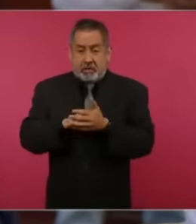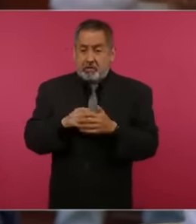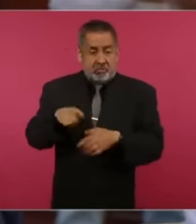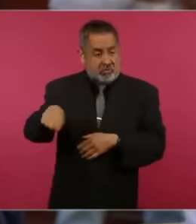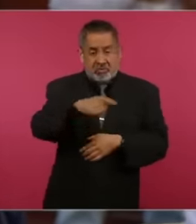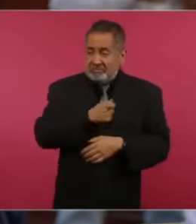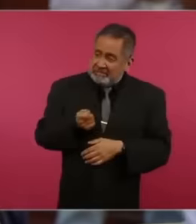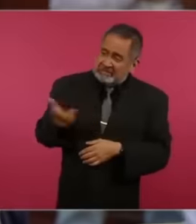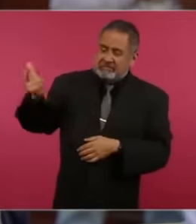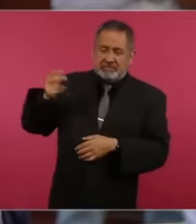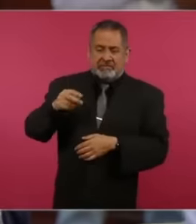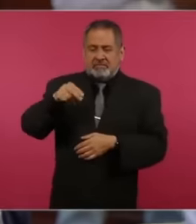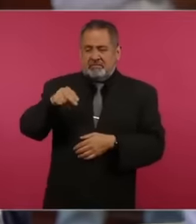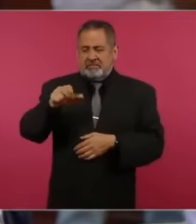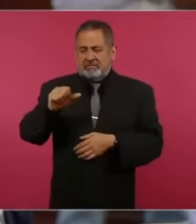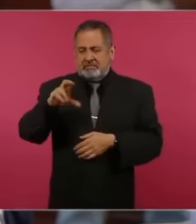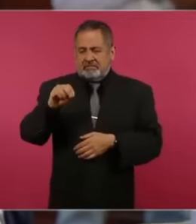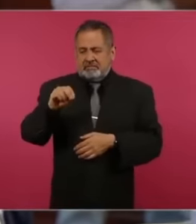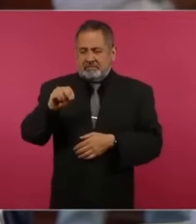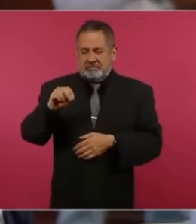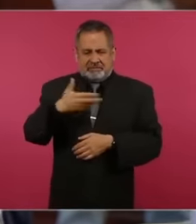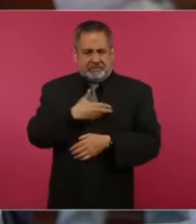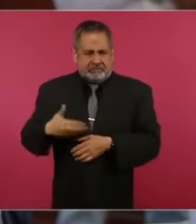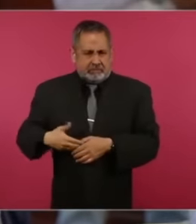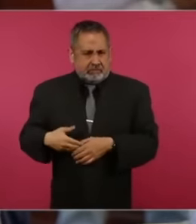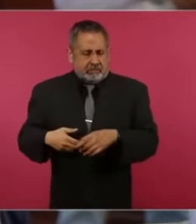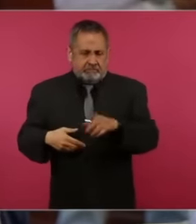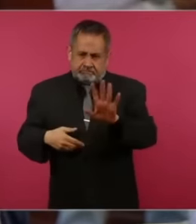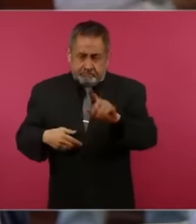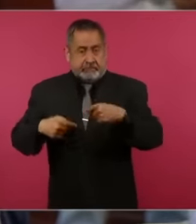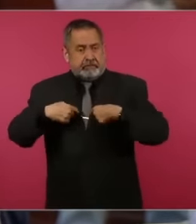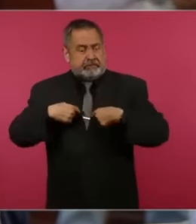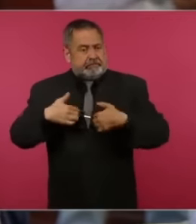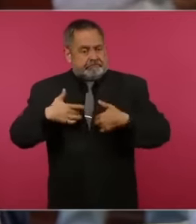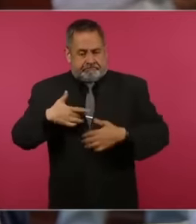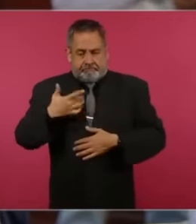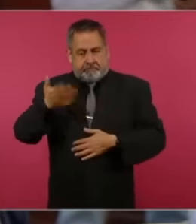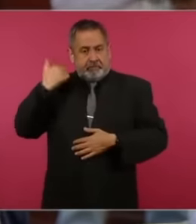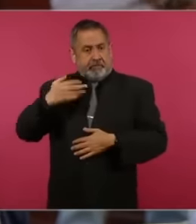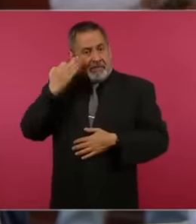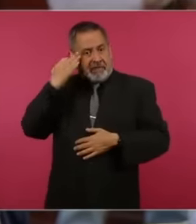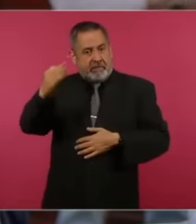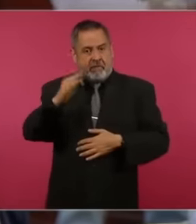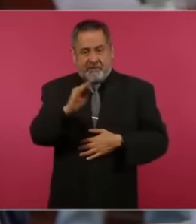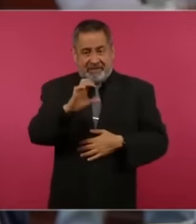had to suffer the disappearance of a brother during the six-year term of Felipe Calderón,